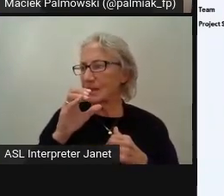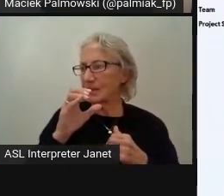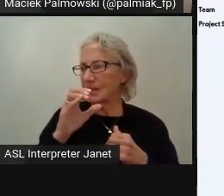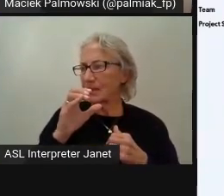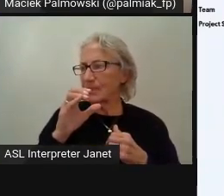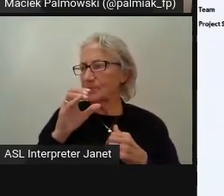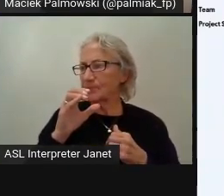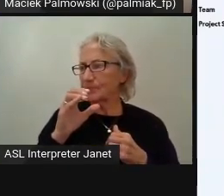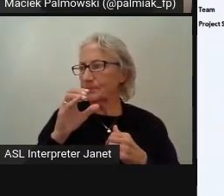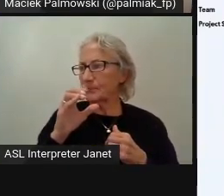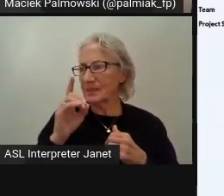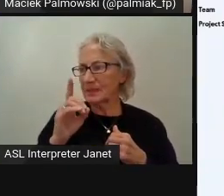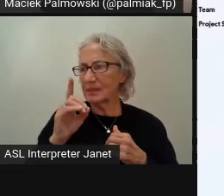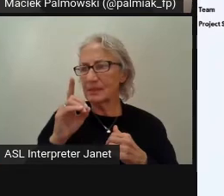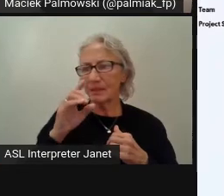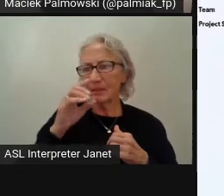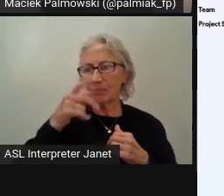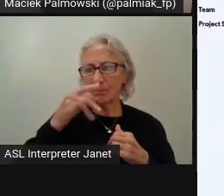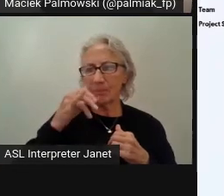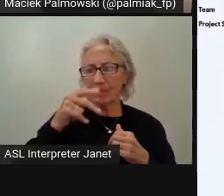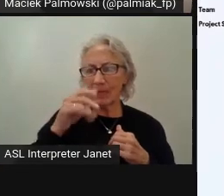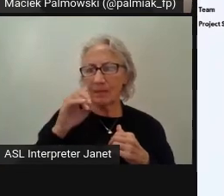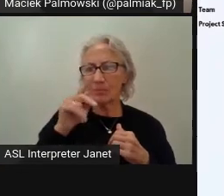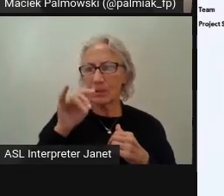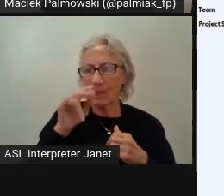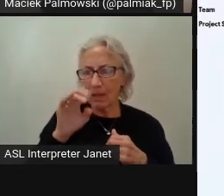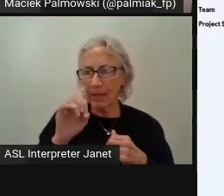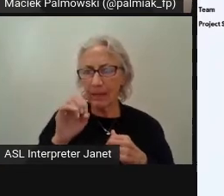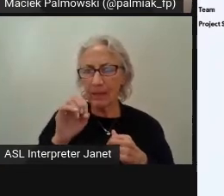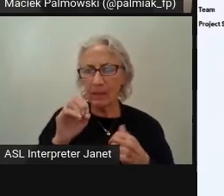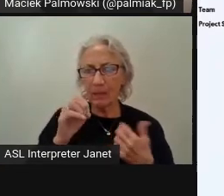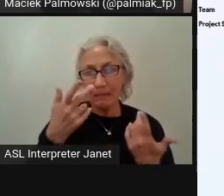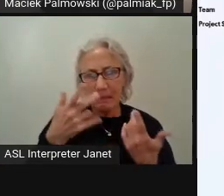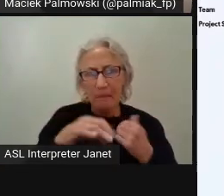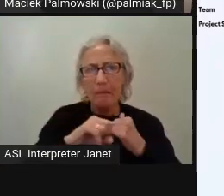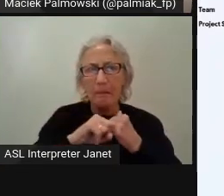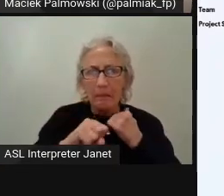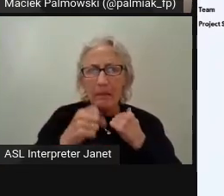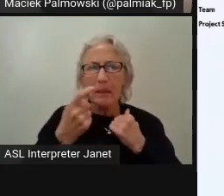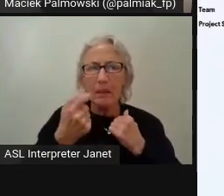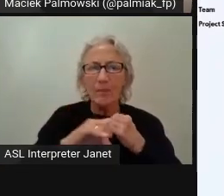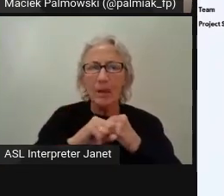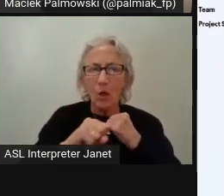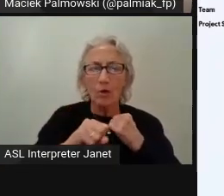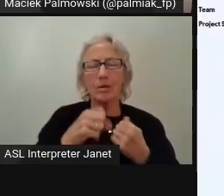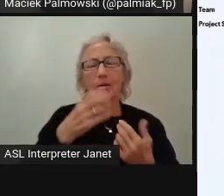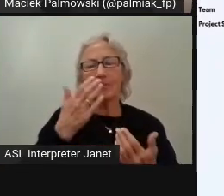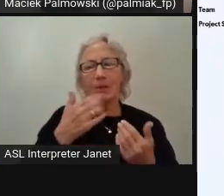I would say we would have a chance to drink a small espresso.